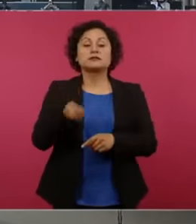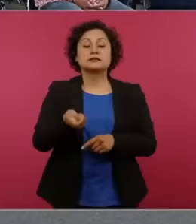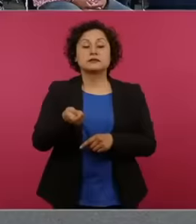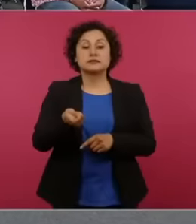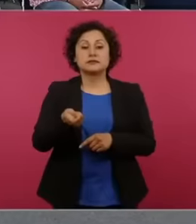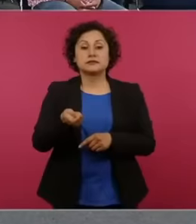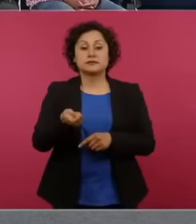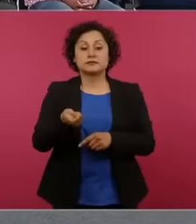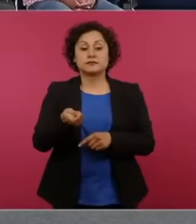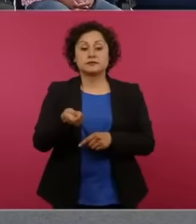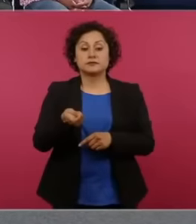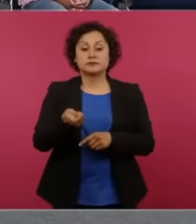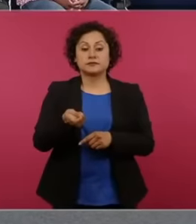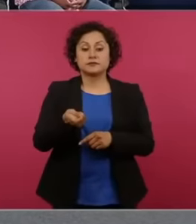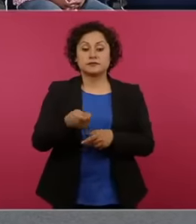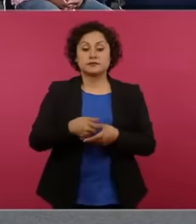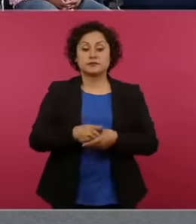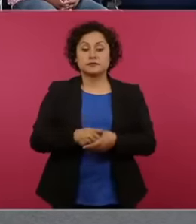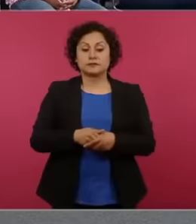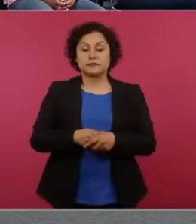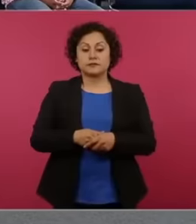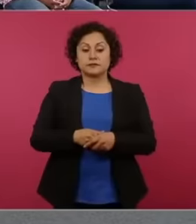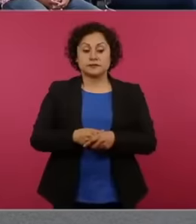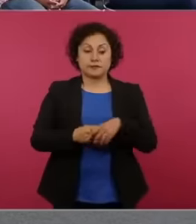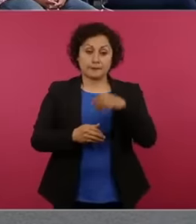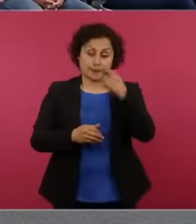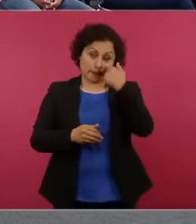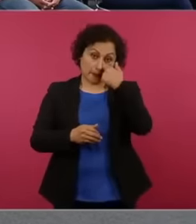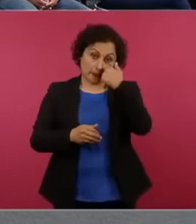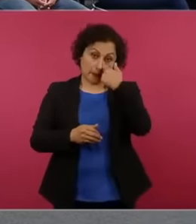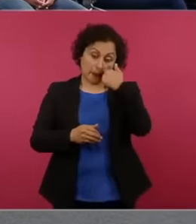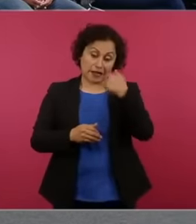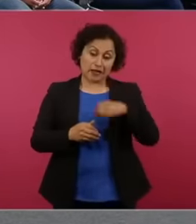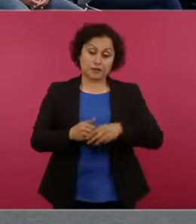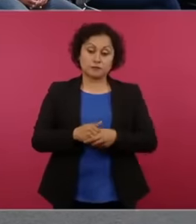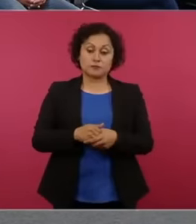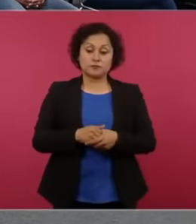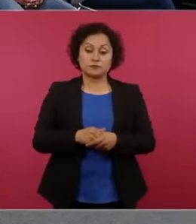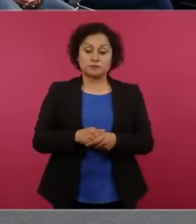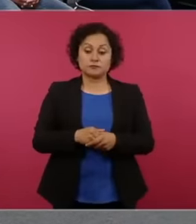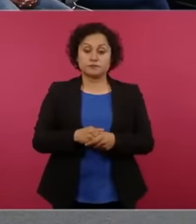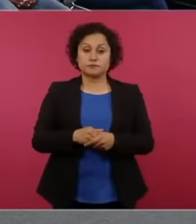have